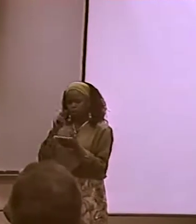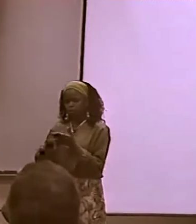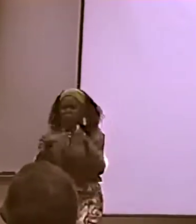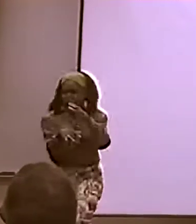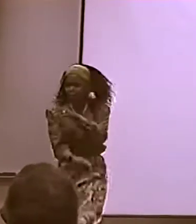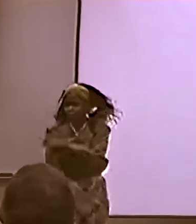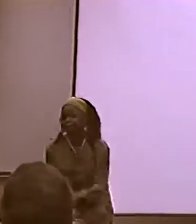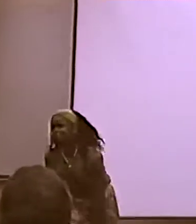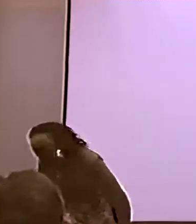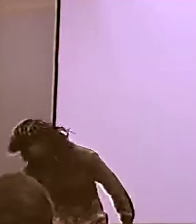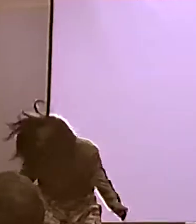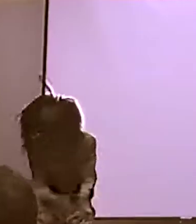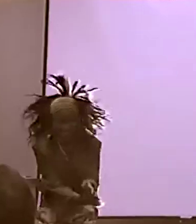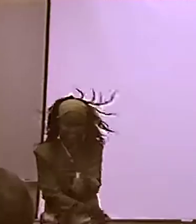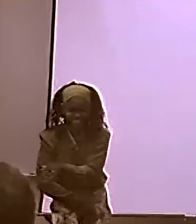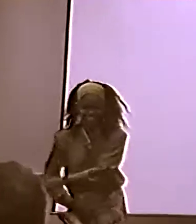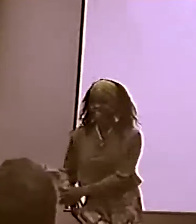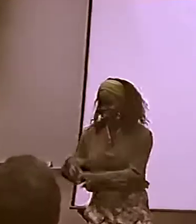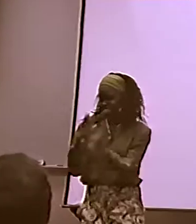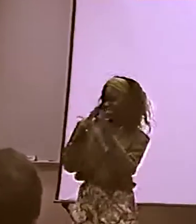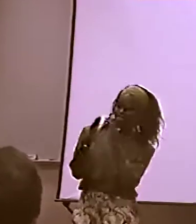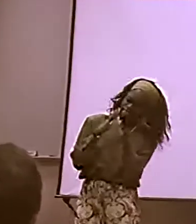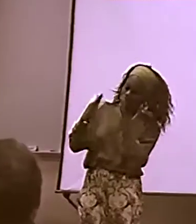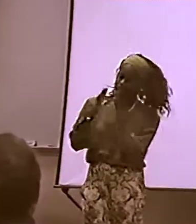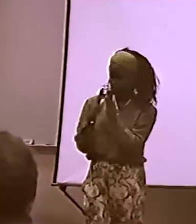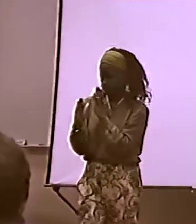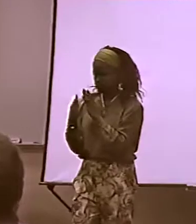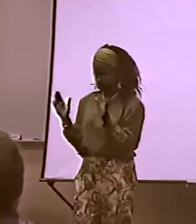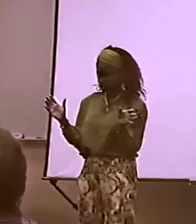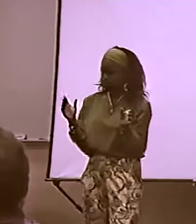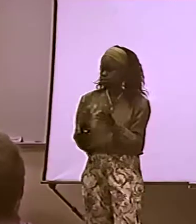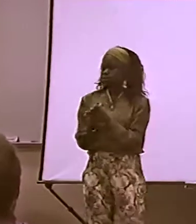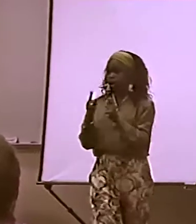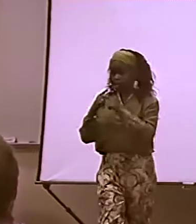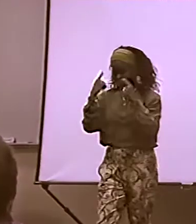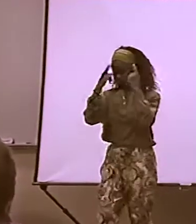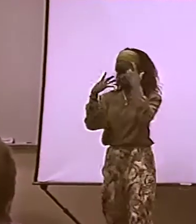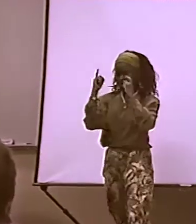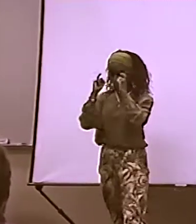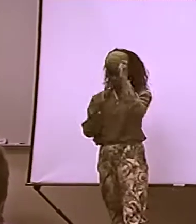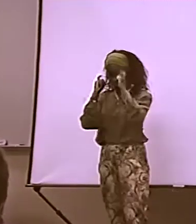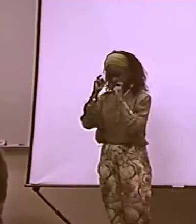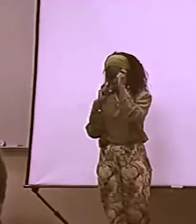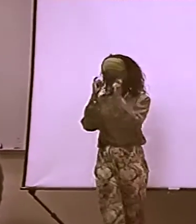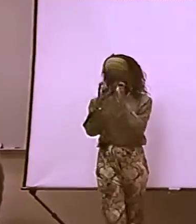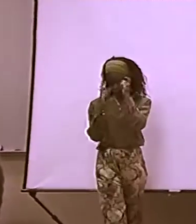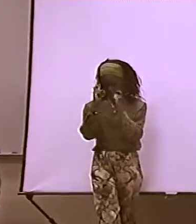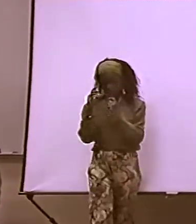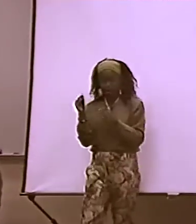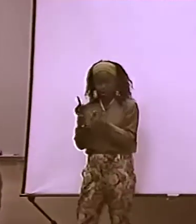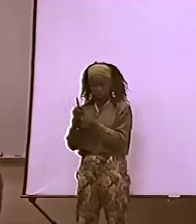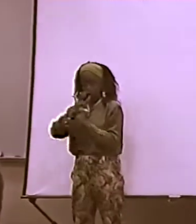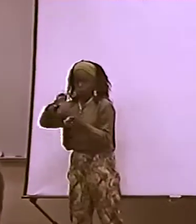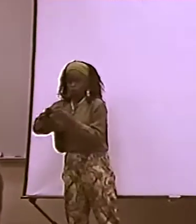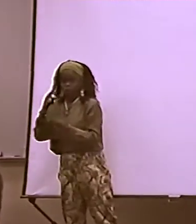AND SOMETIMES THEY USE THEIR FEET. I KNOW IT'S EMPHASIZED...